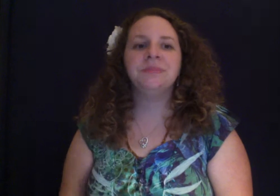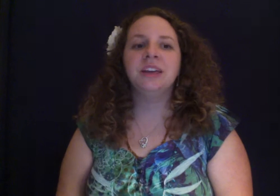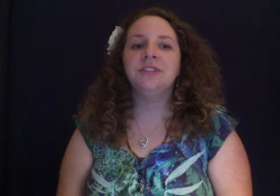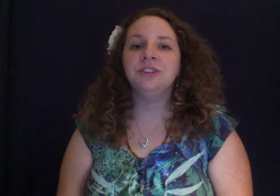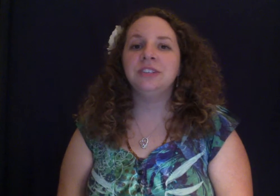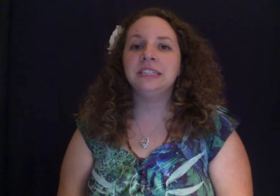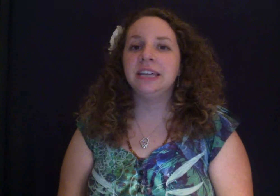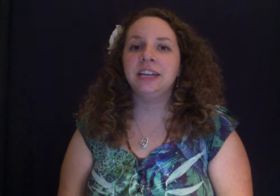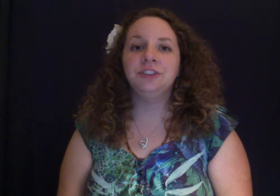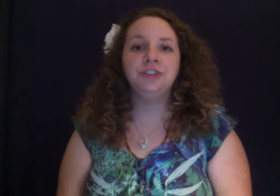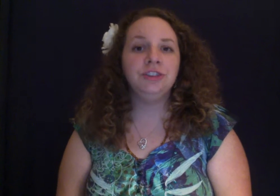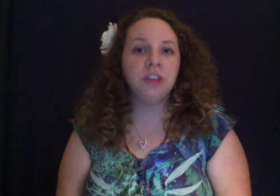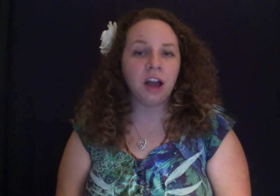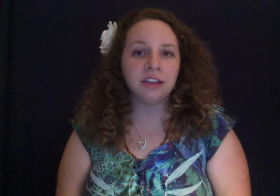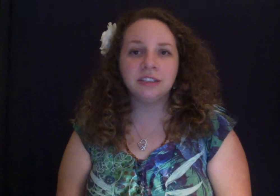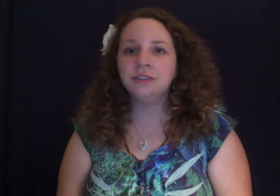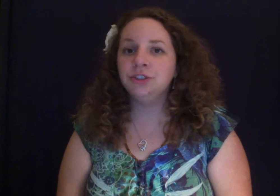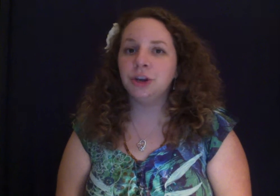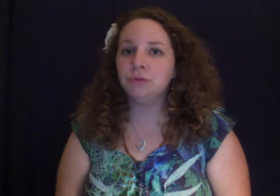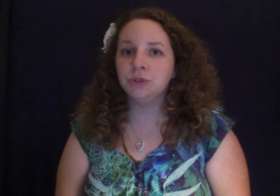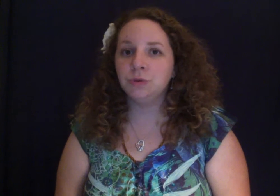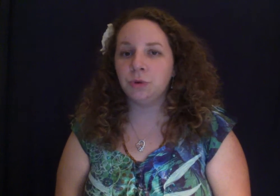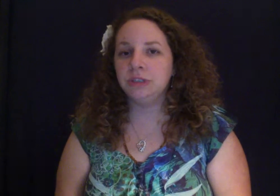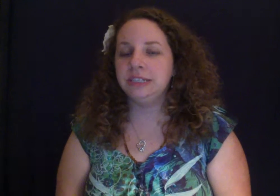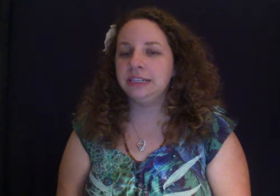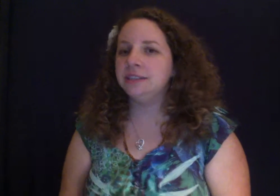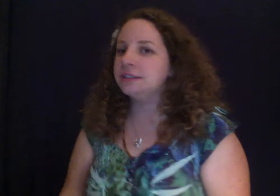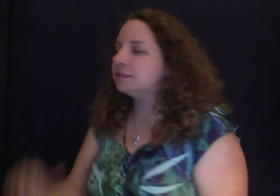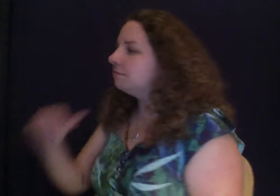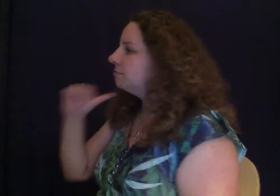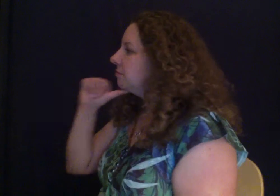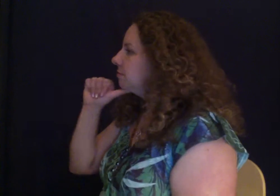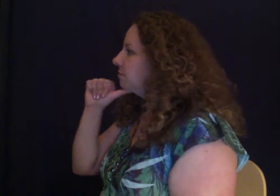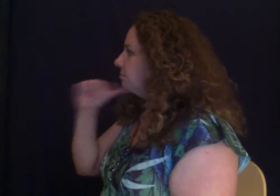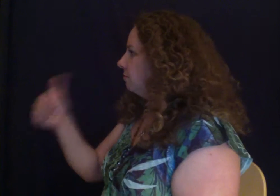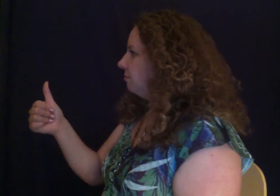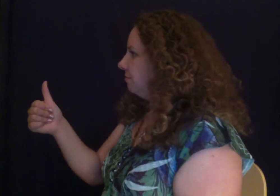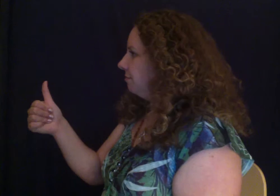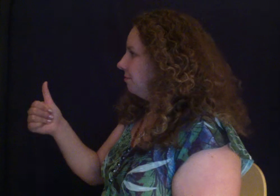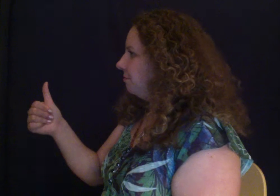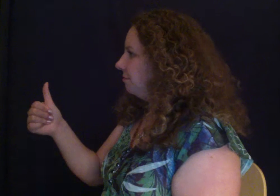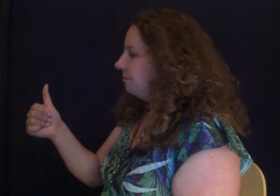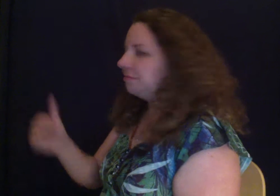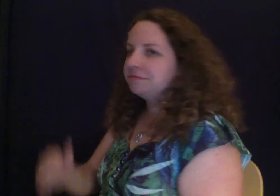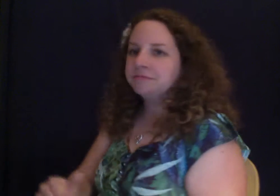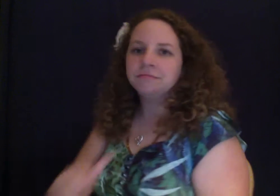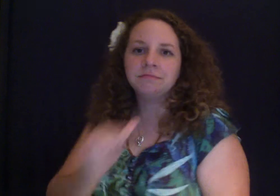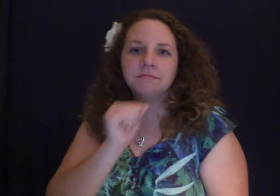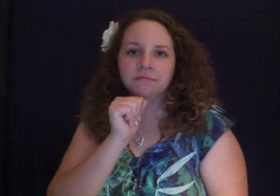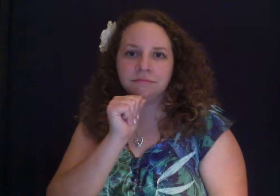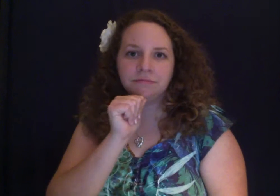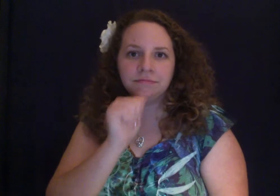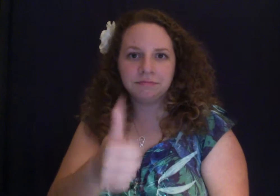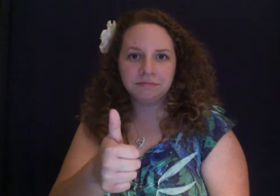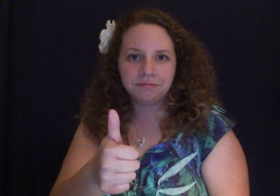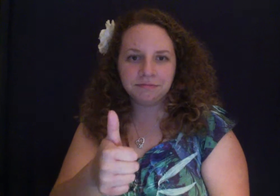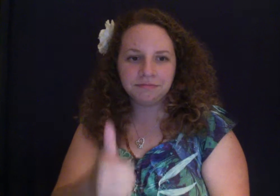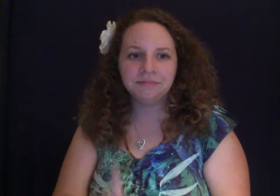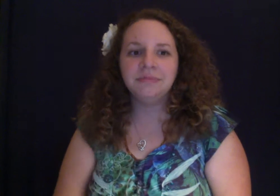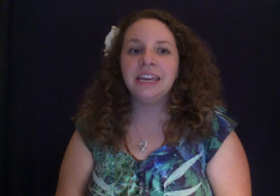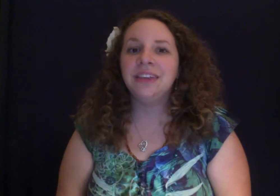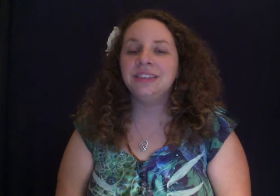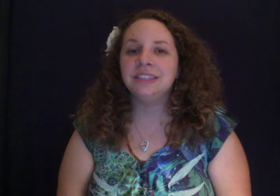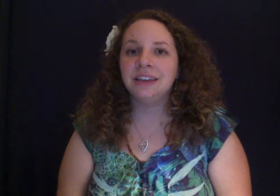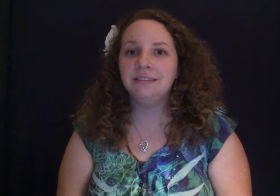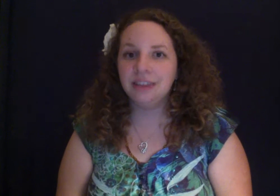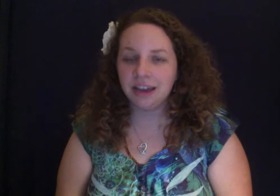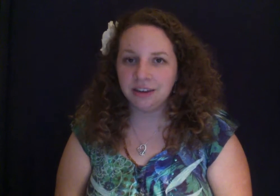there's the sign NOT/DON'T/DIDN'T and the sign NONE.